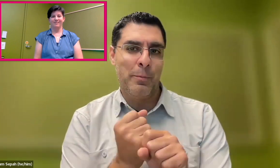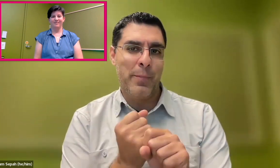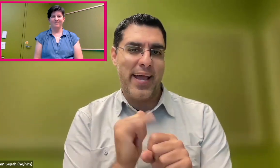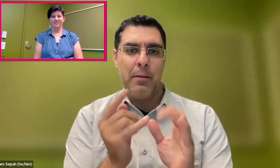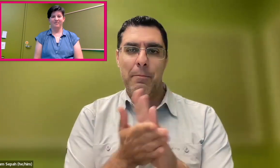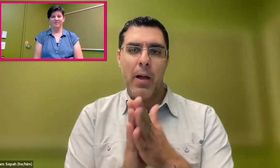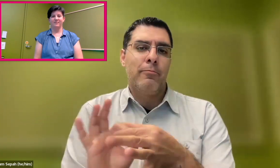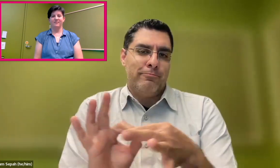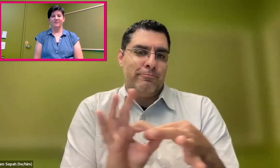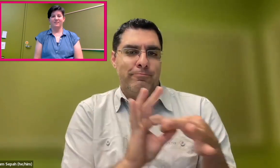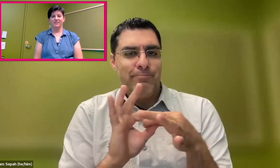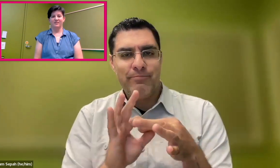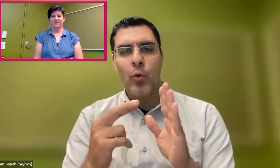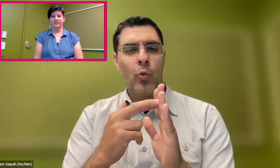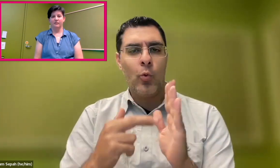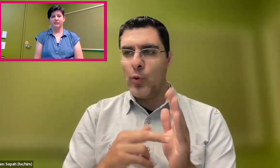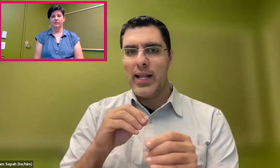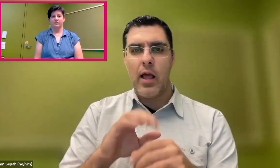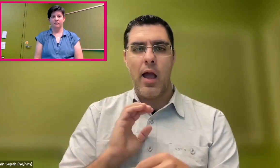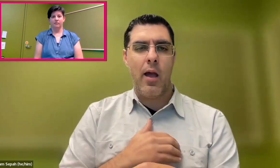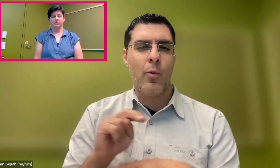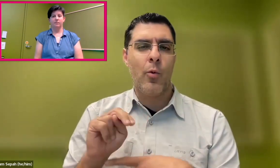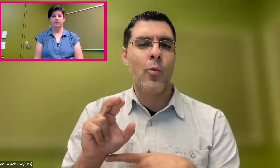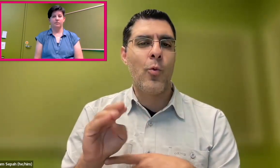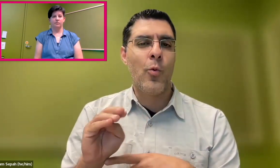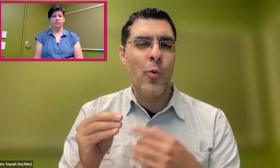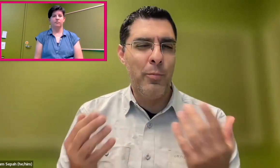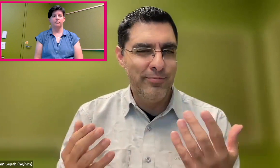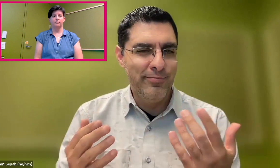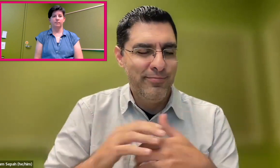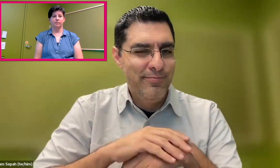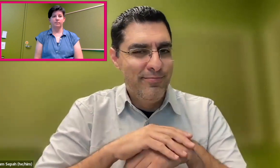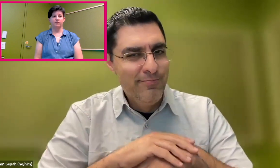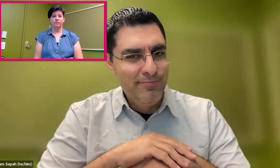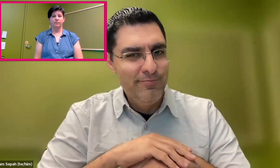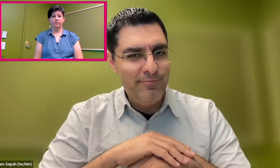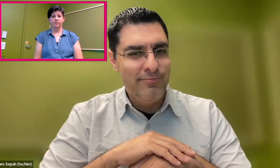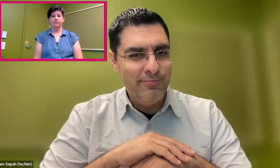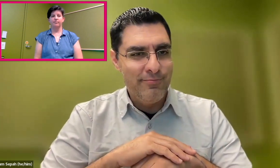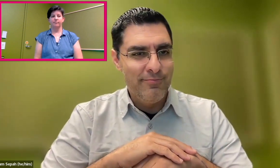and then maybe forgiveness will be required before we really develop these new norms.